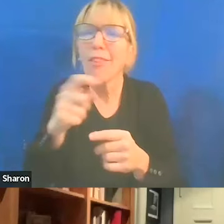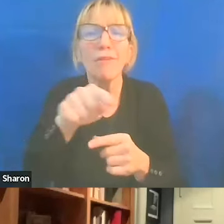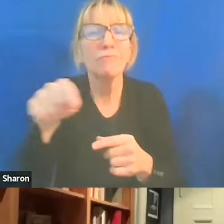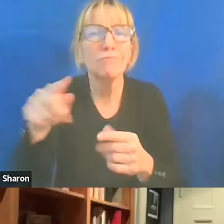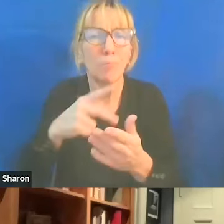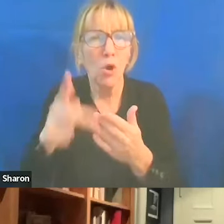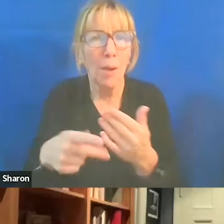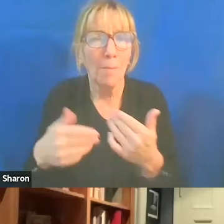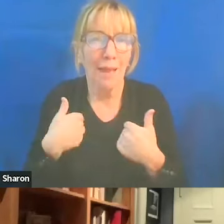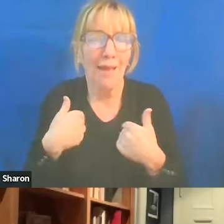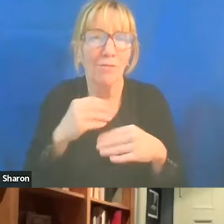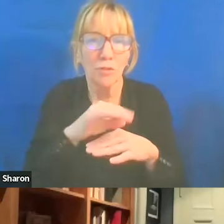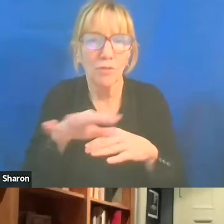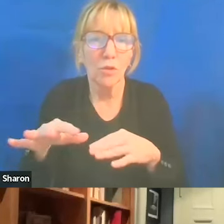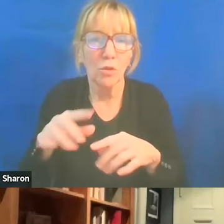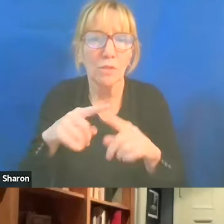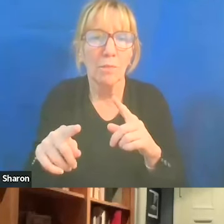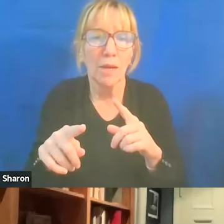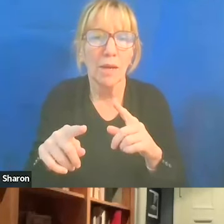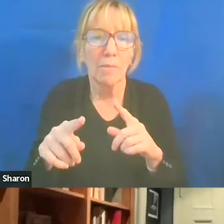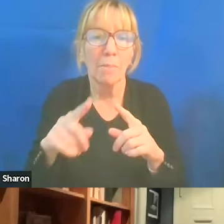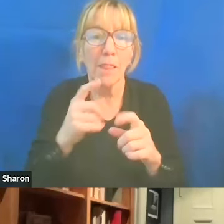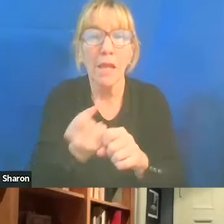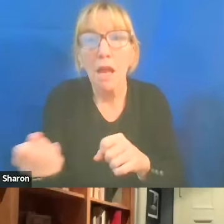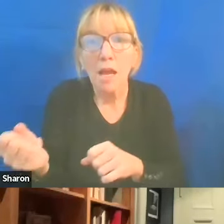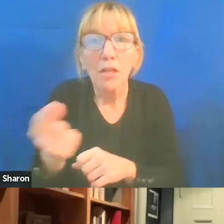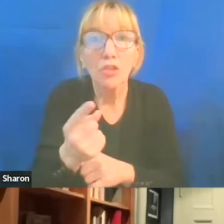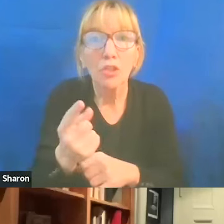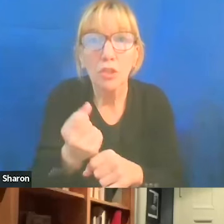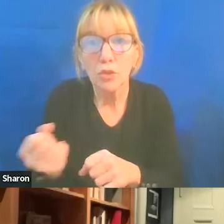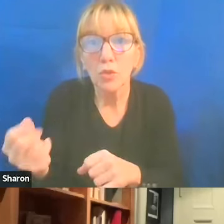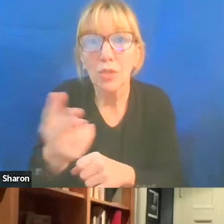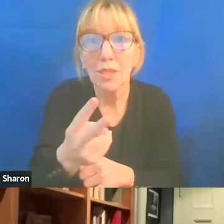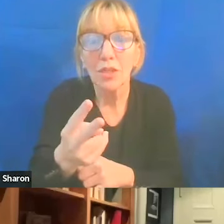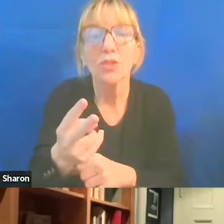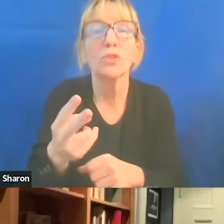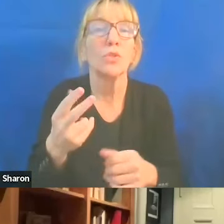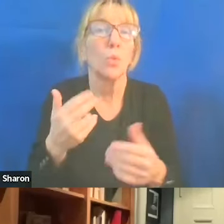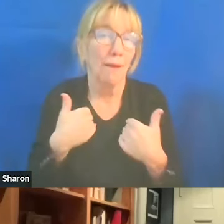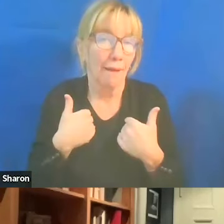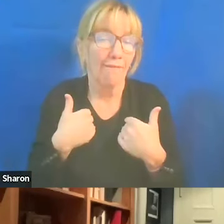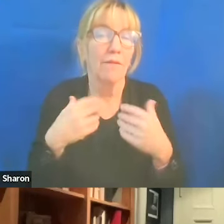But you have next year and the year after. And I think, it's more of an expectation